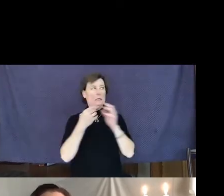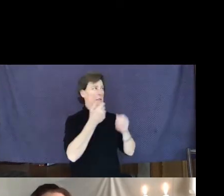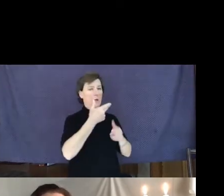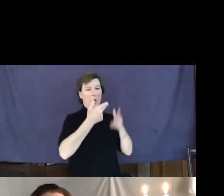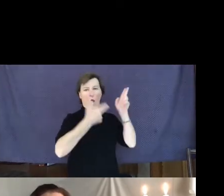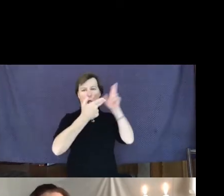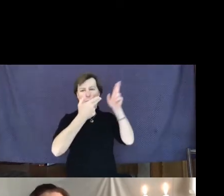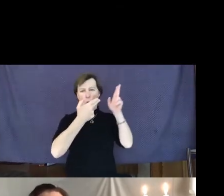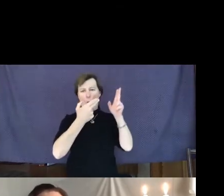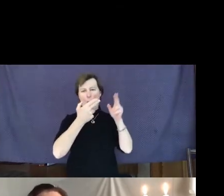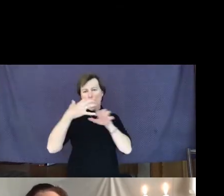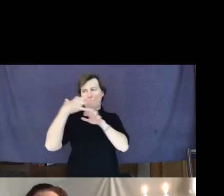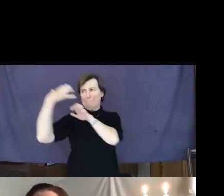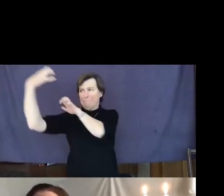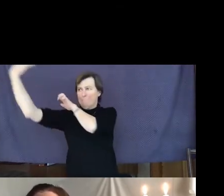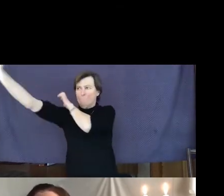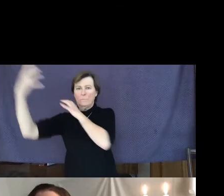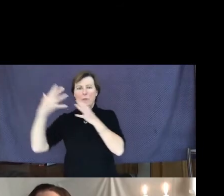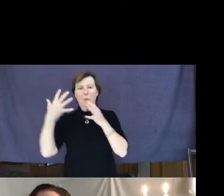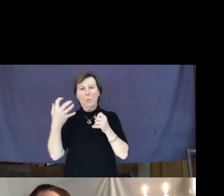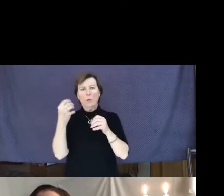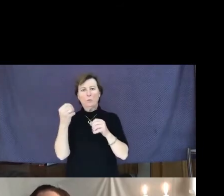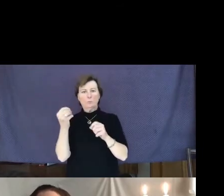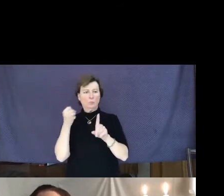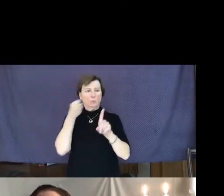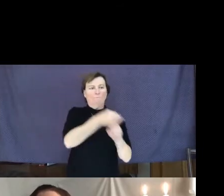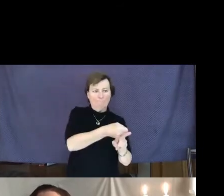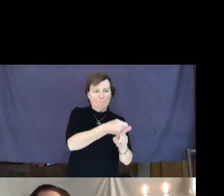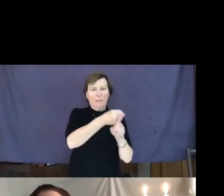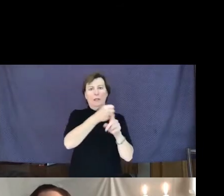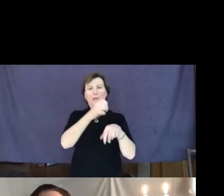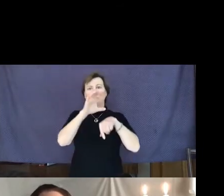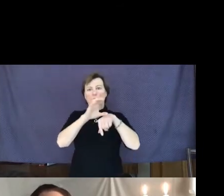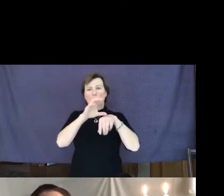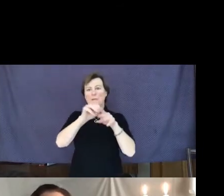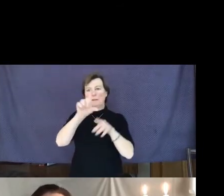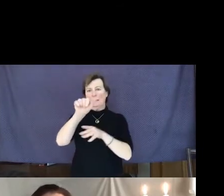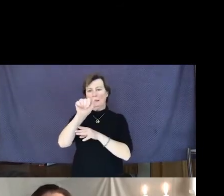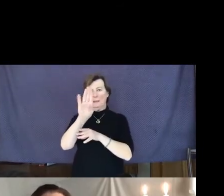church in the Labish area, on the night of December 7, 1941